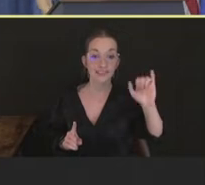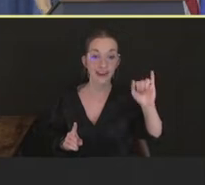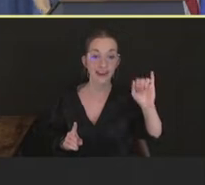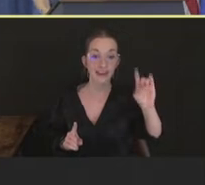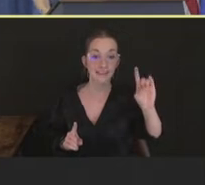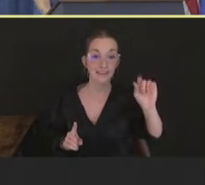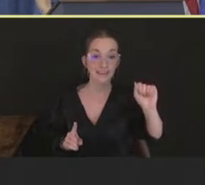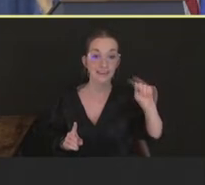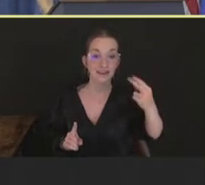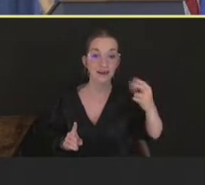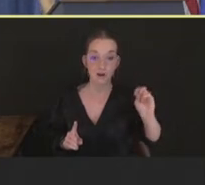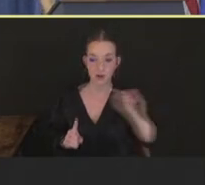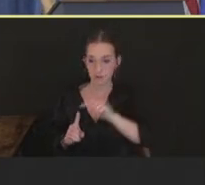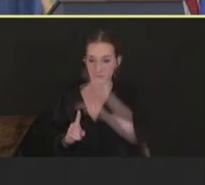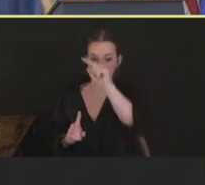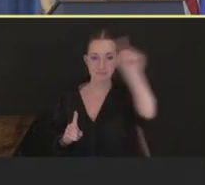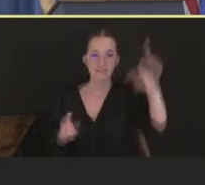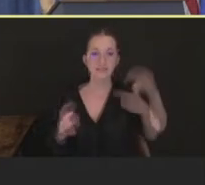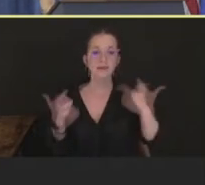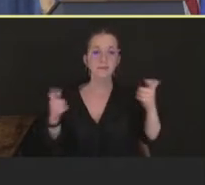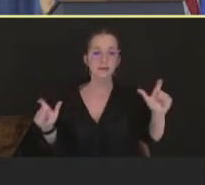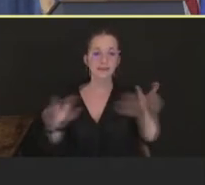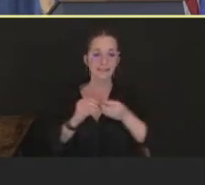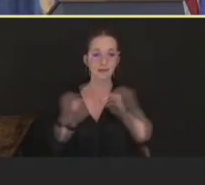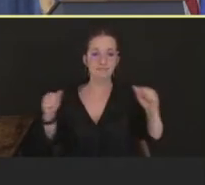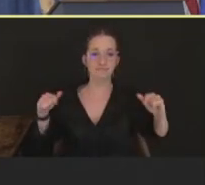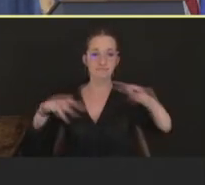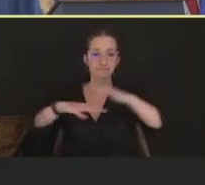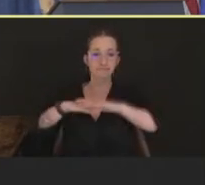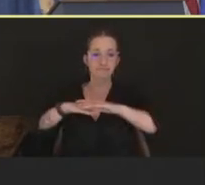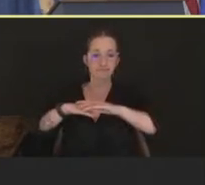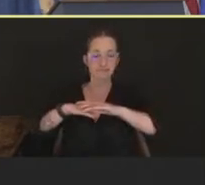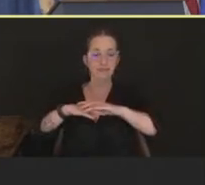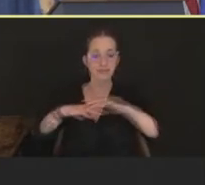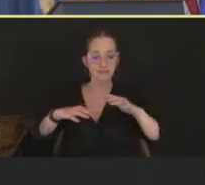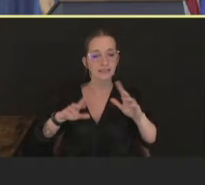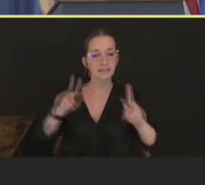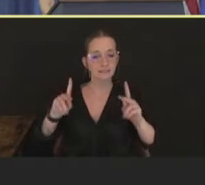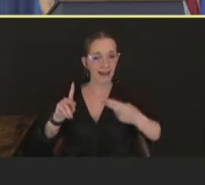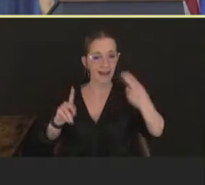And then, on September 15th, the White House announced a new pilot program to